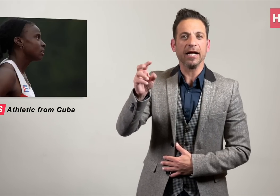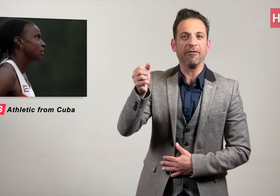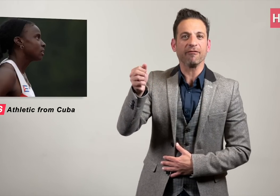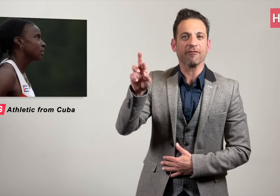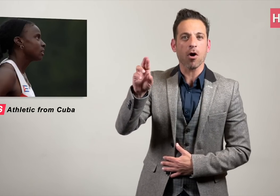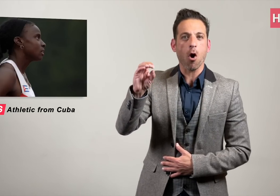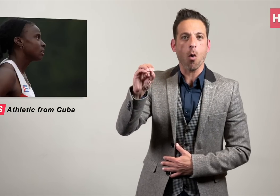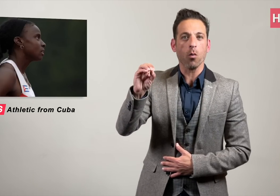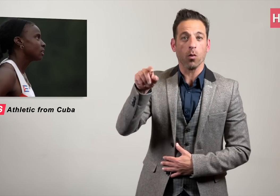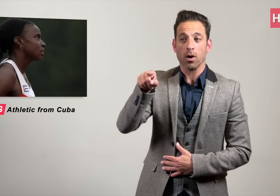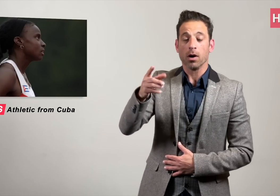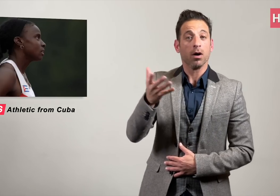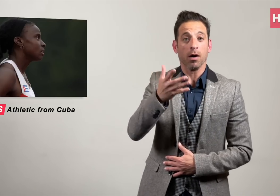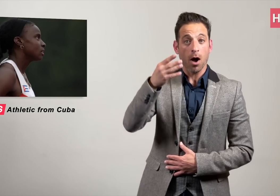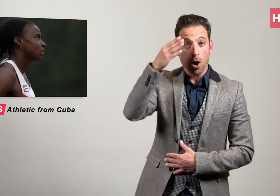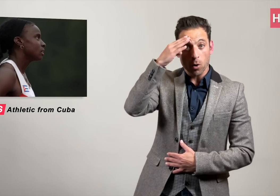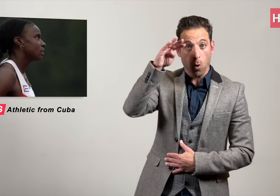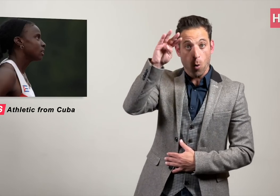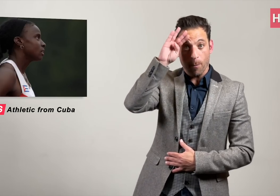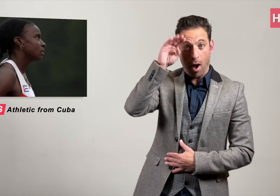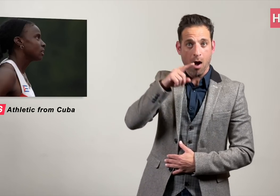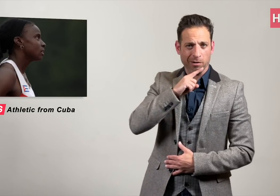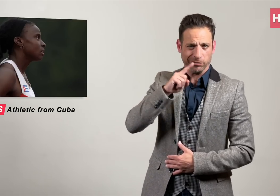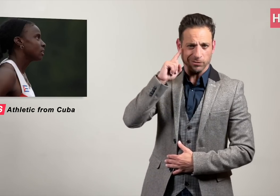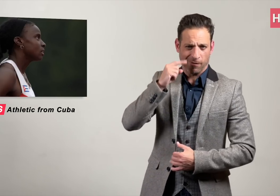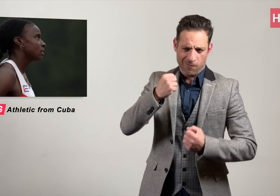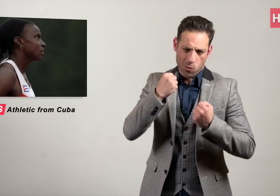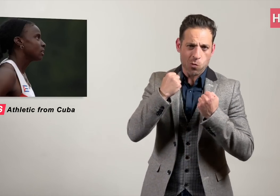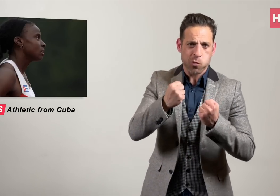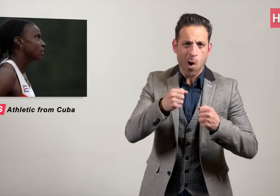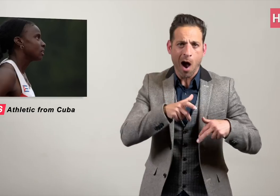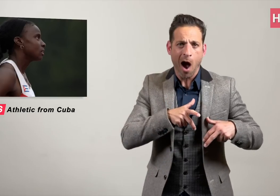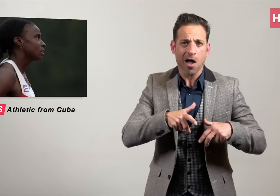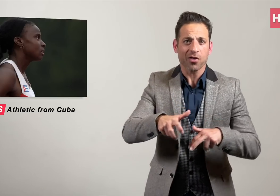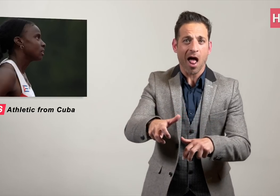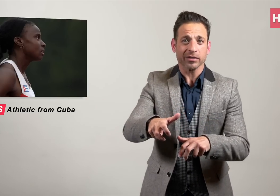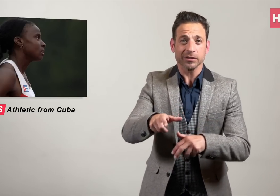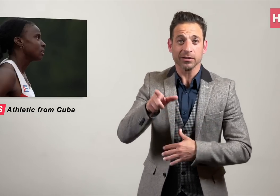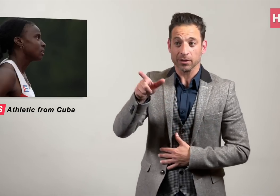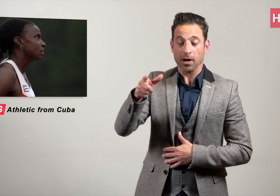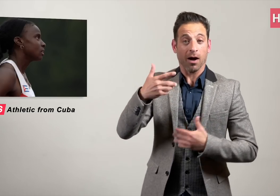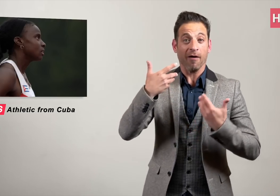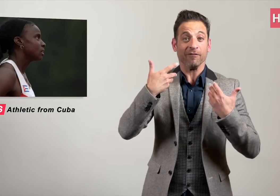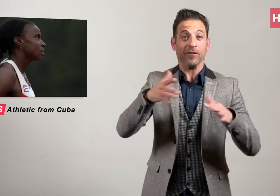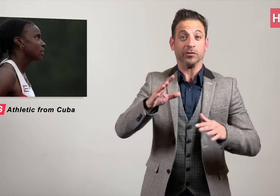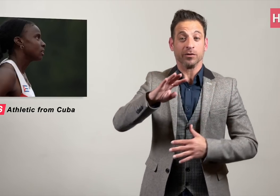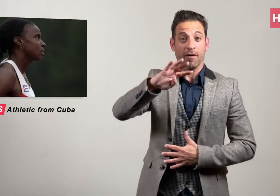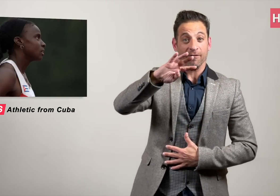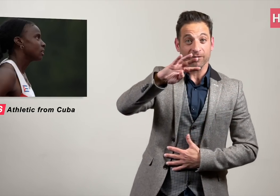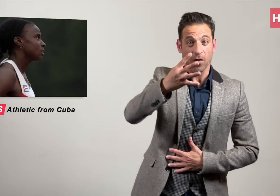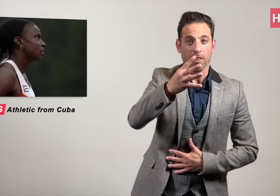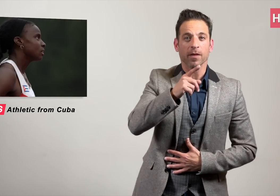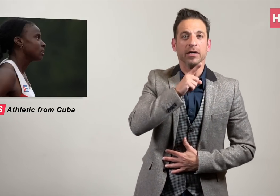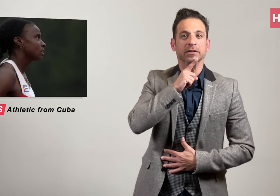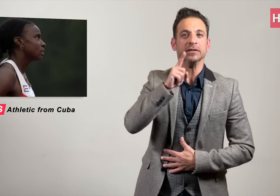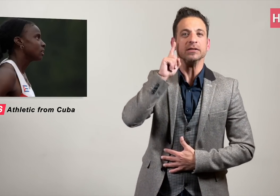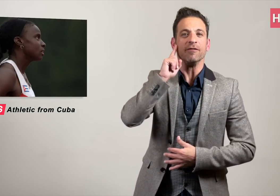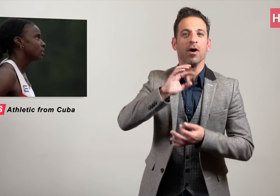She has competed her fourth Deaflympics